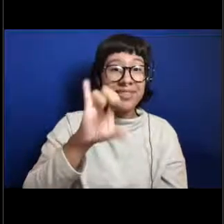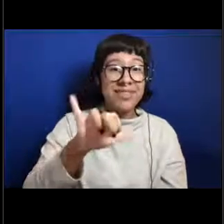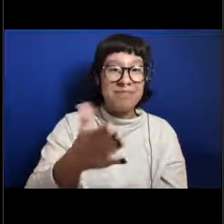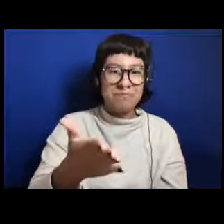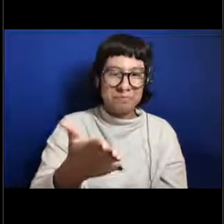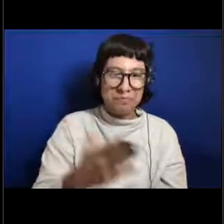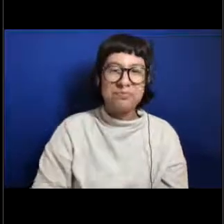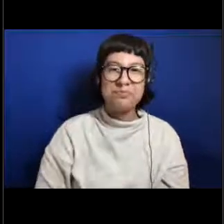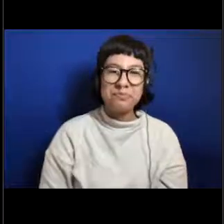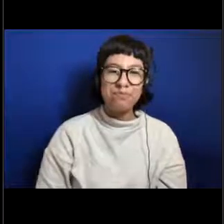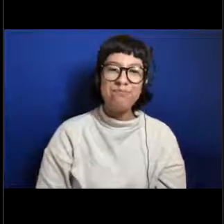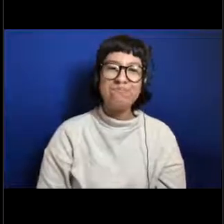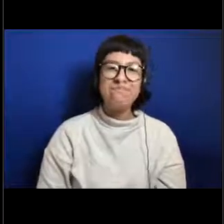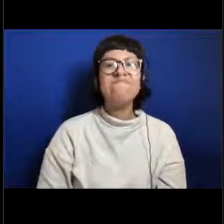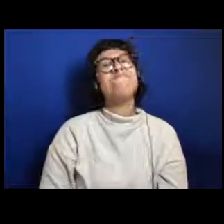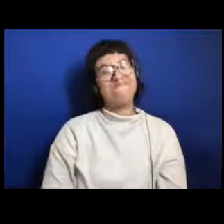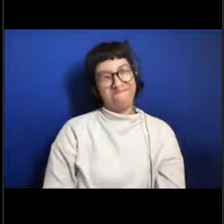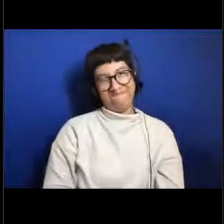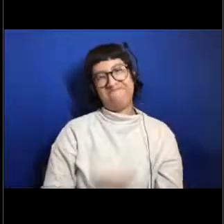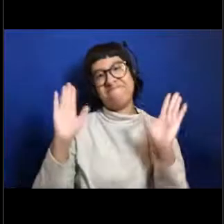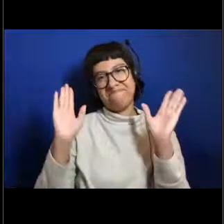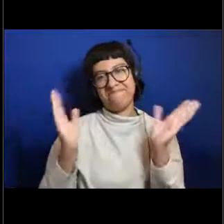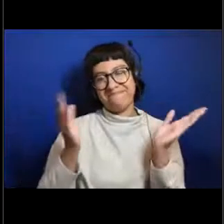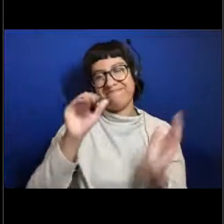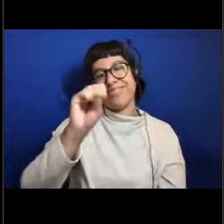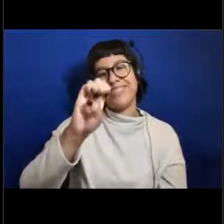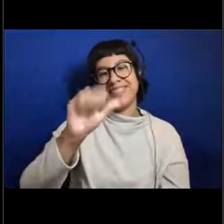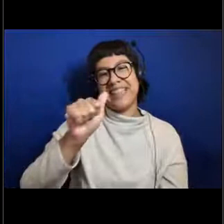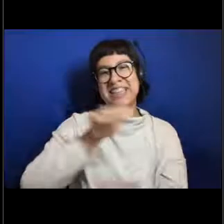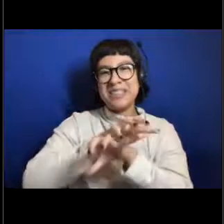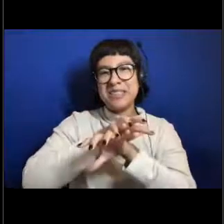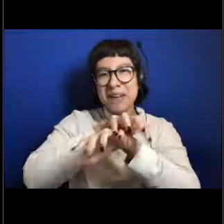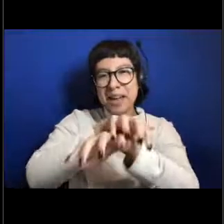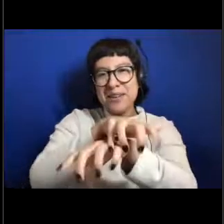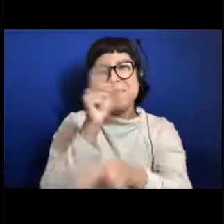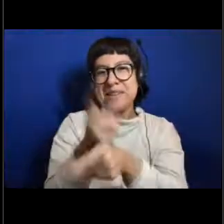So this is a sea spider so you guys were right on